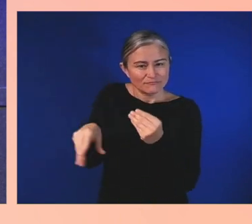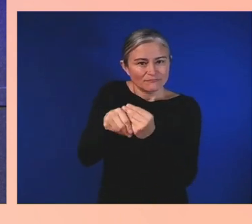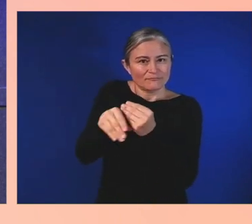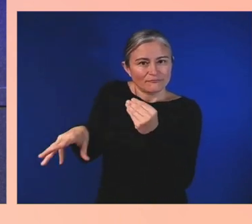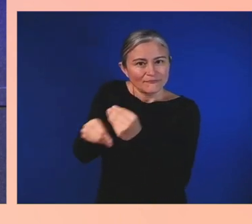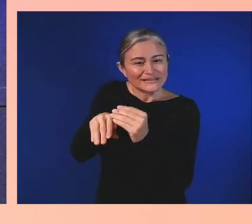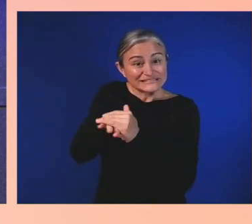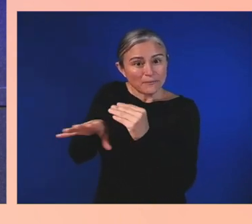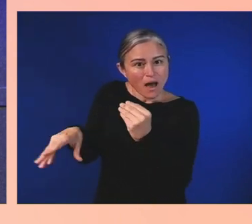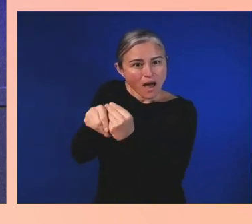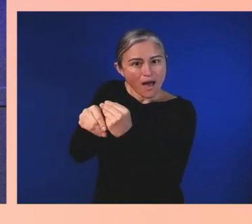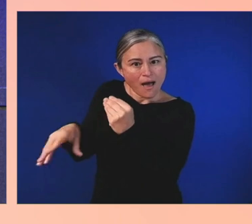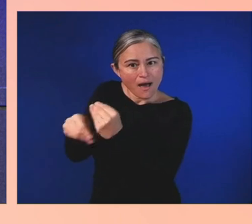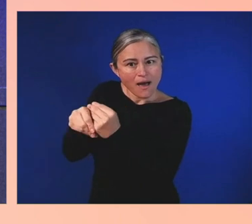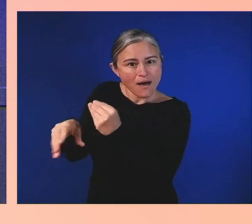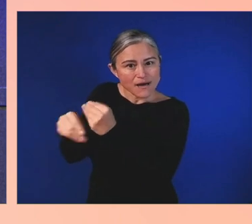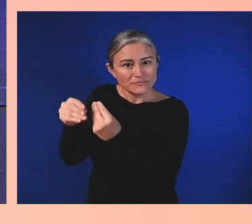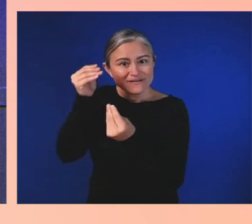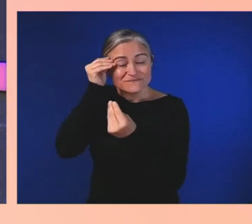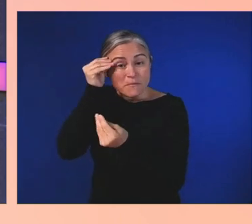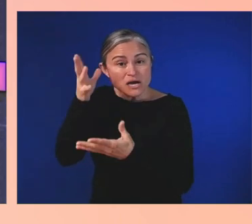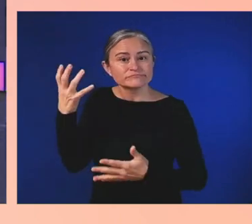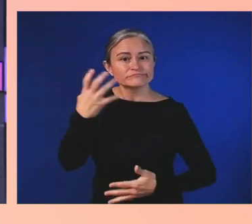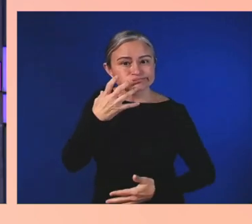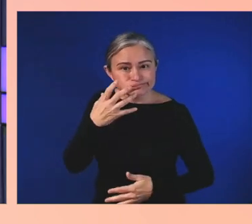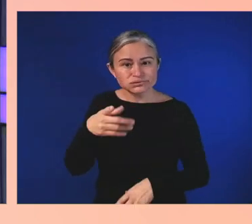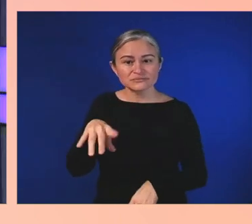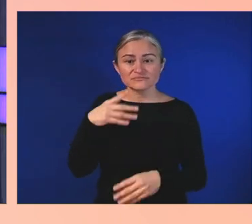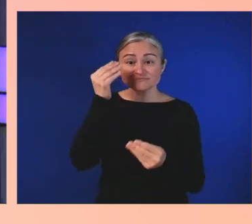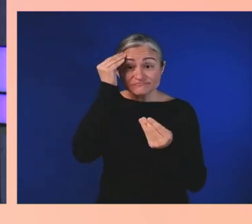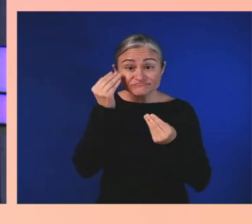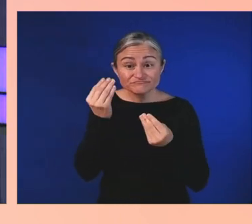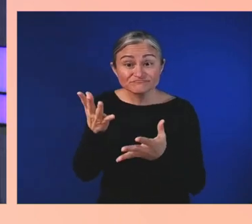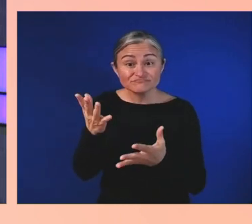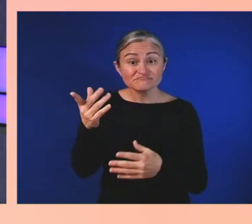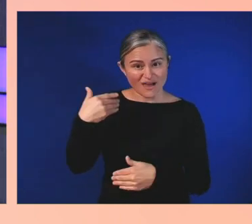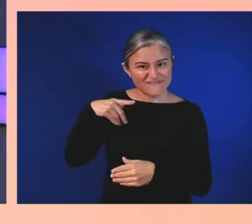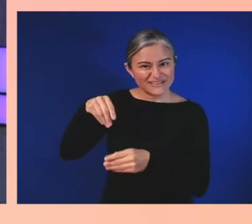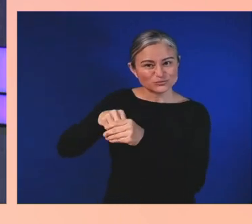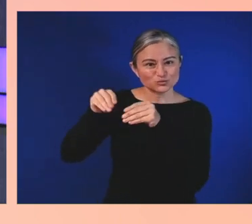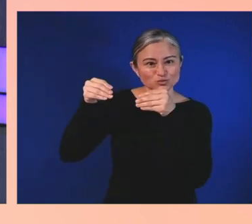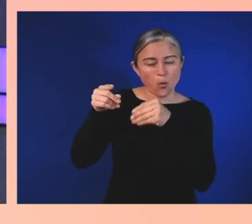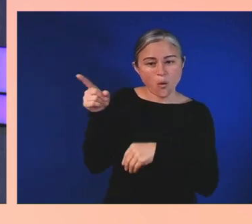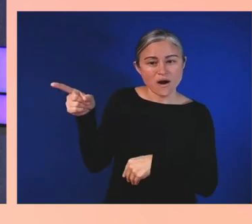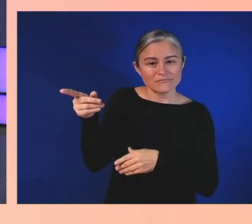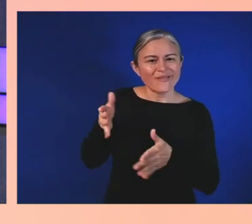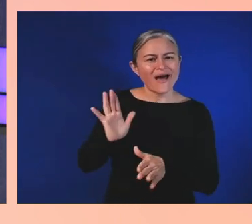appearing on games in the store. This allows our players to filter on the support